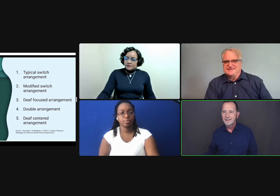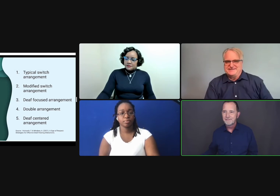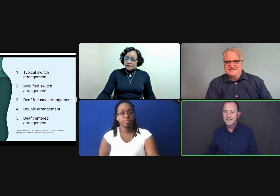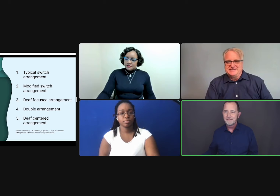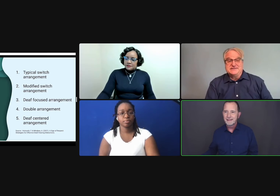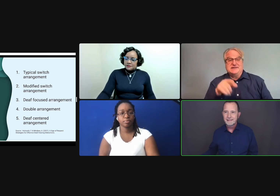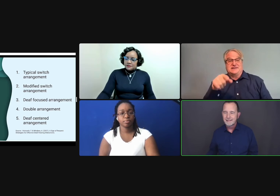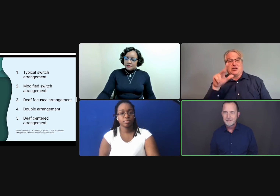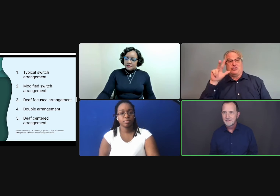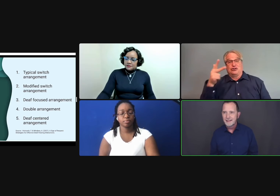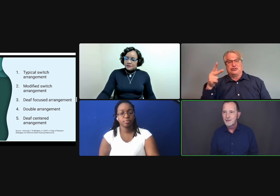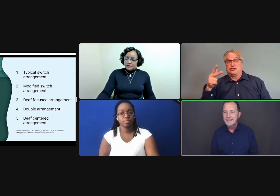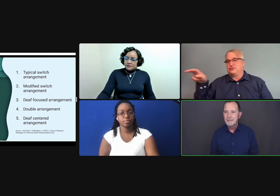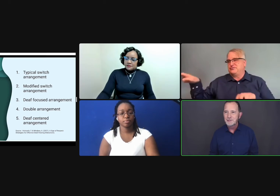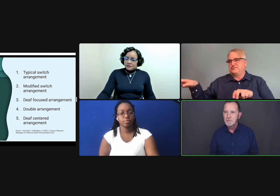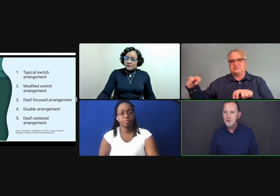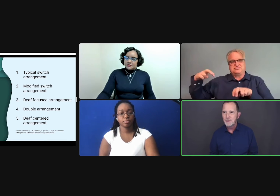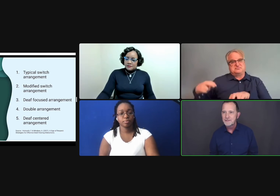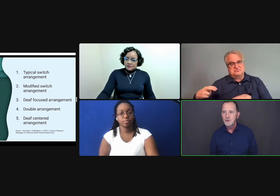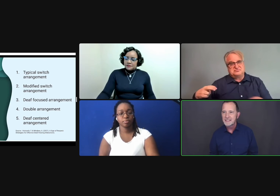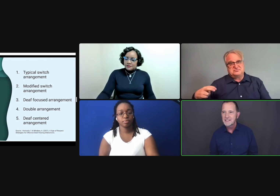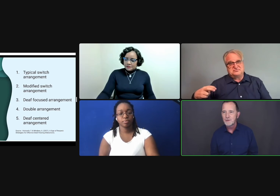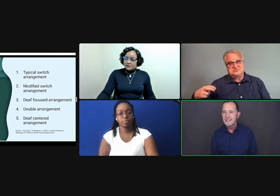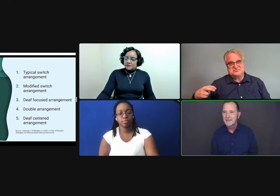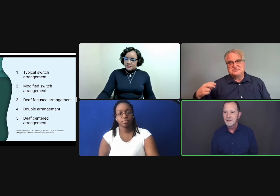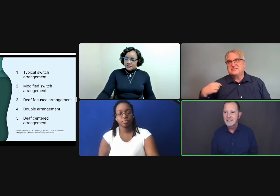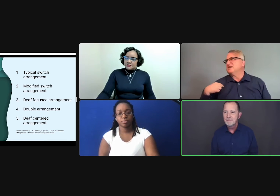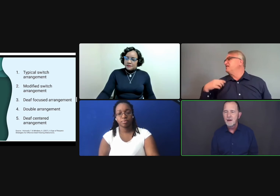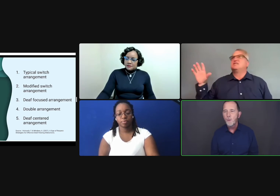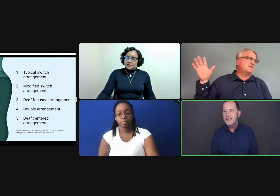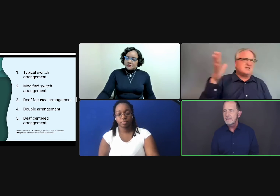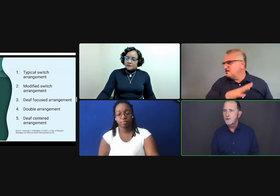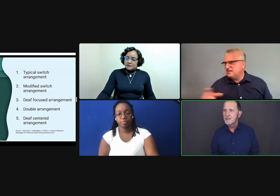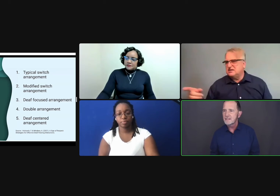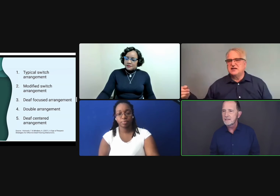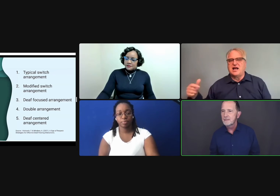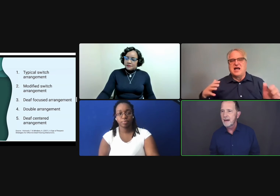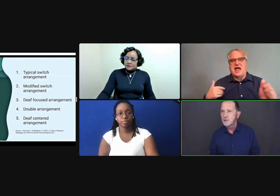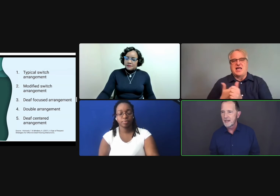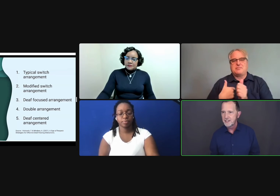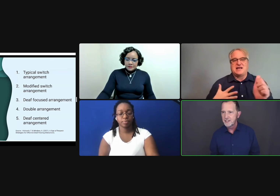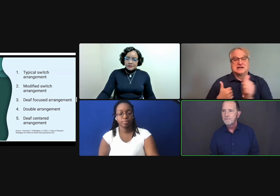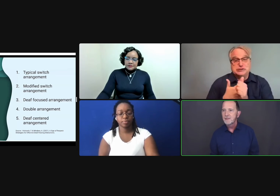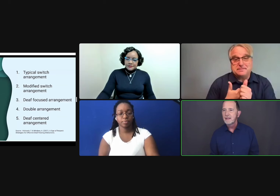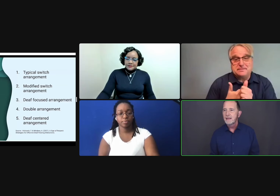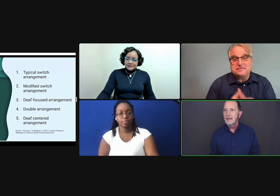If the hearing team interpreter is focusing solely on their team, why can't they focus in my direction?